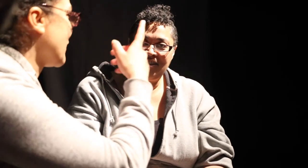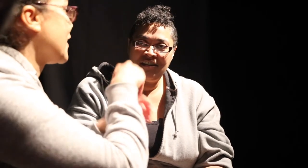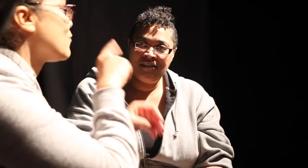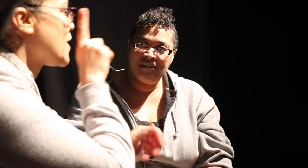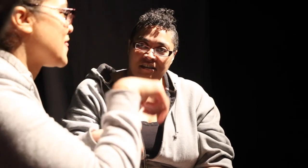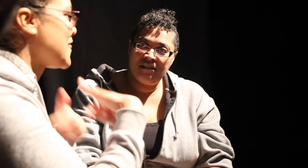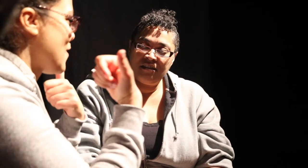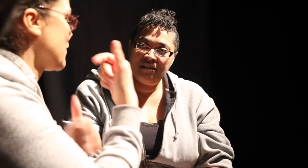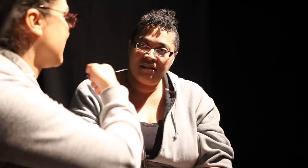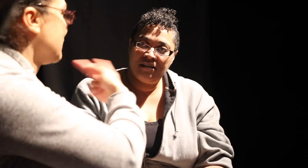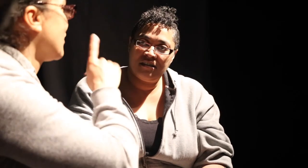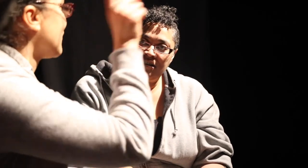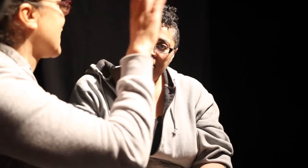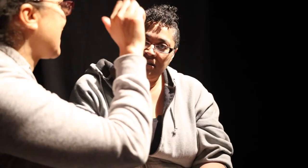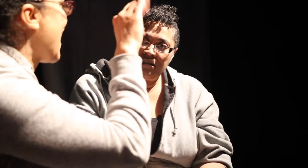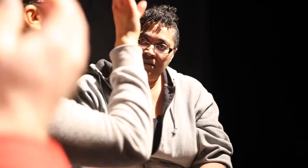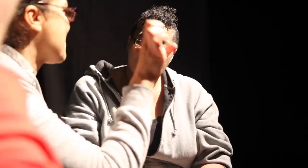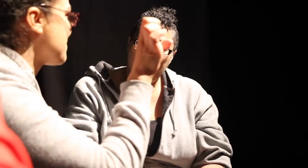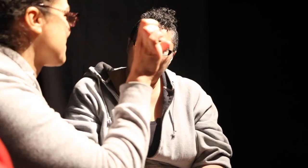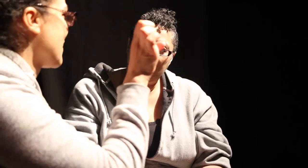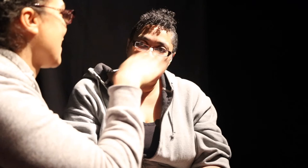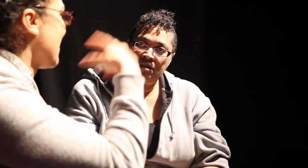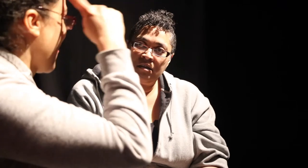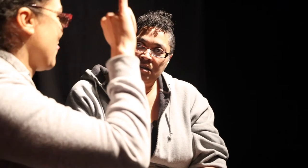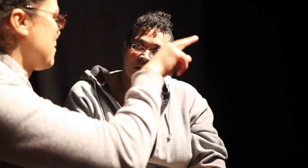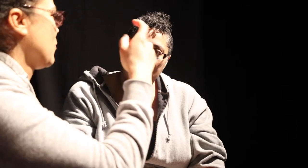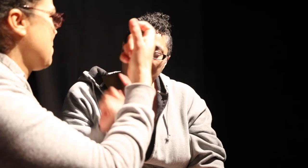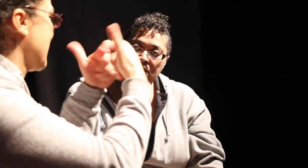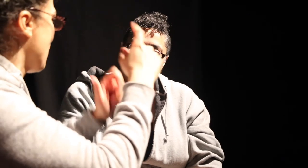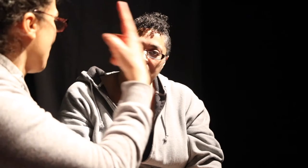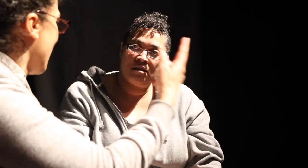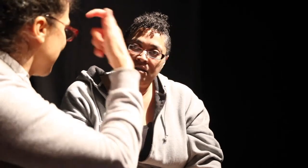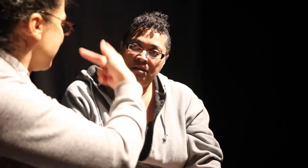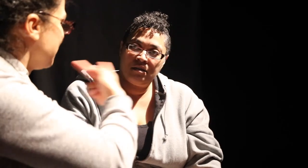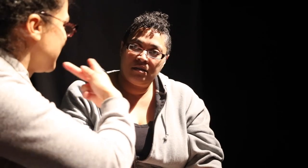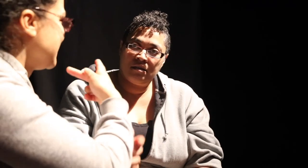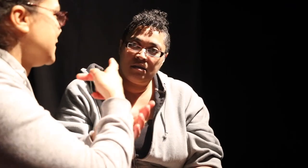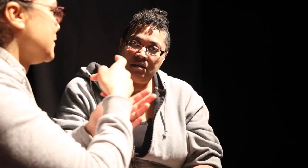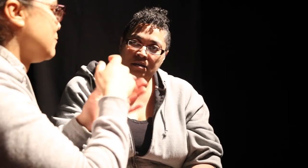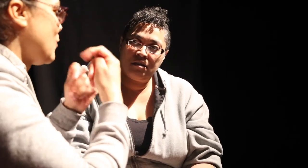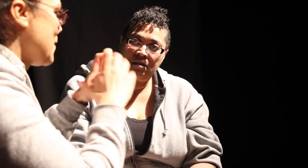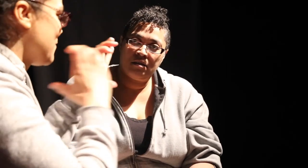Right, in real life we went to the cafe and I think that was a big moment for us.